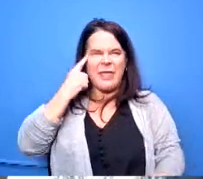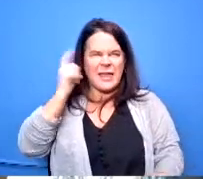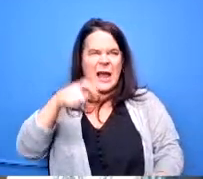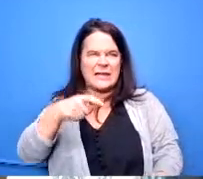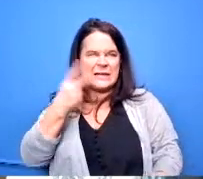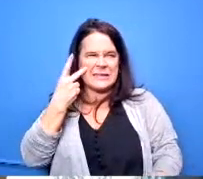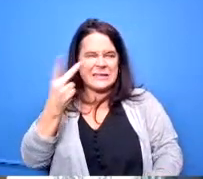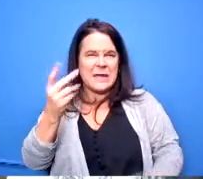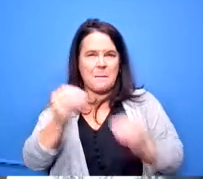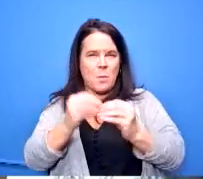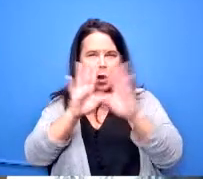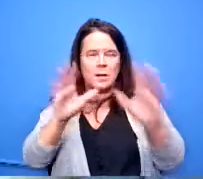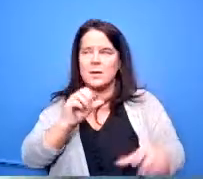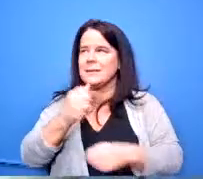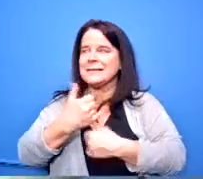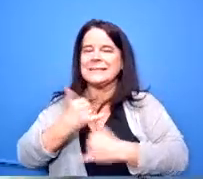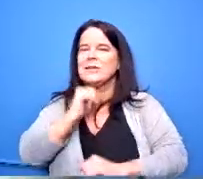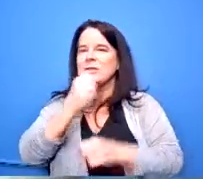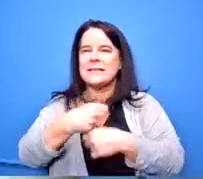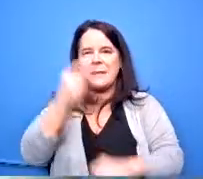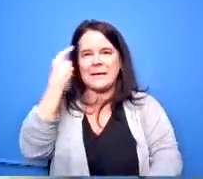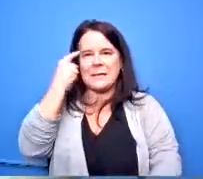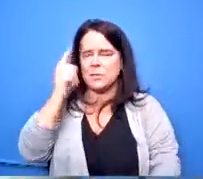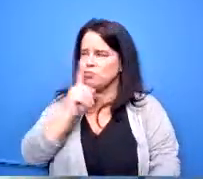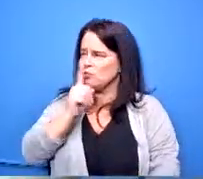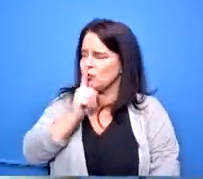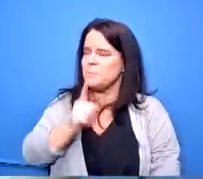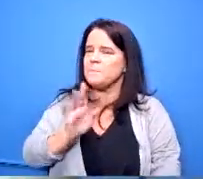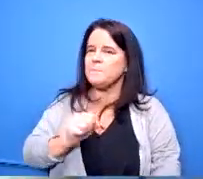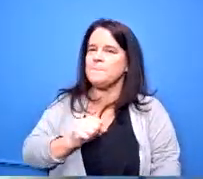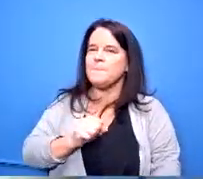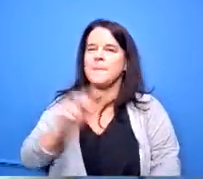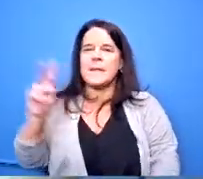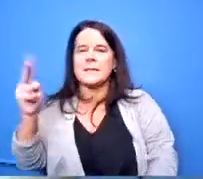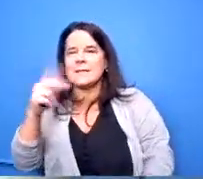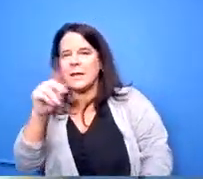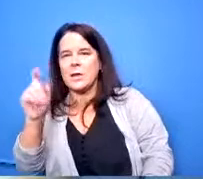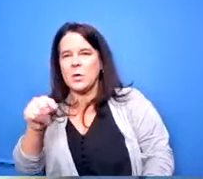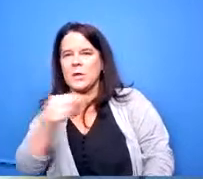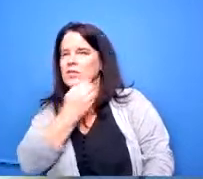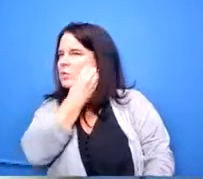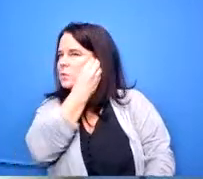it still doesn't make sense to me absolutely what that part is my second question for you so on the